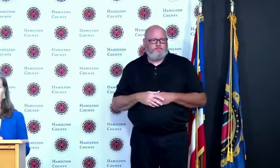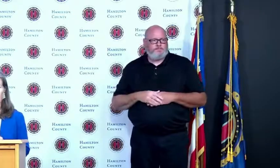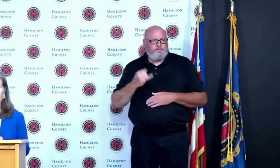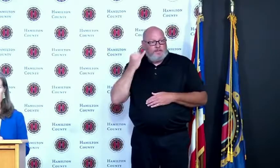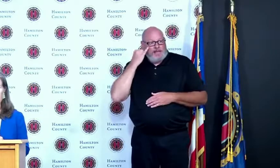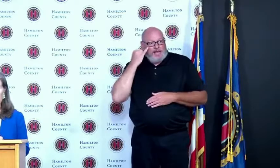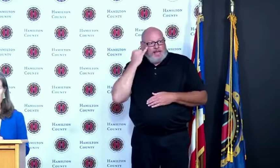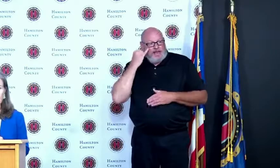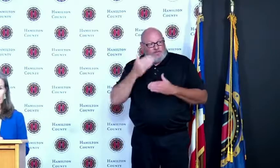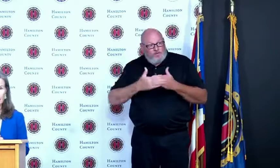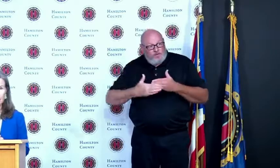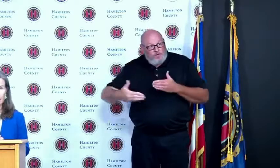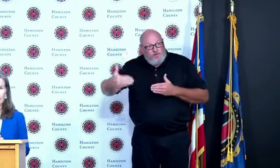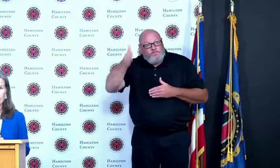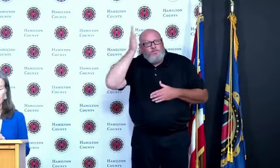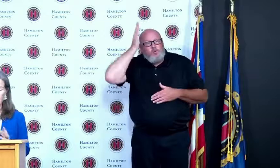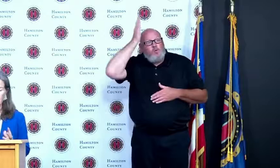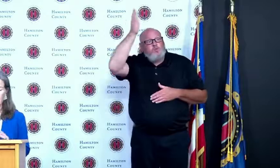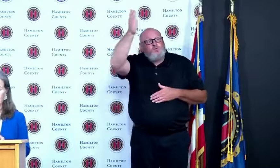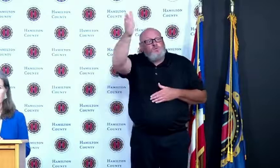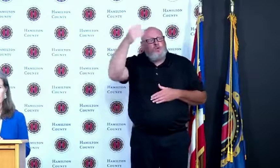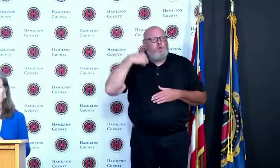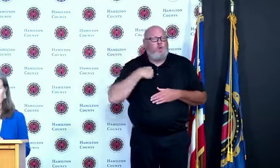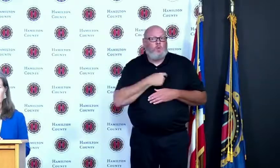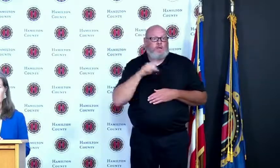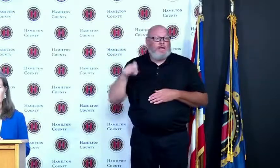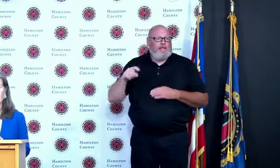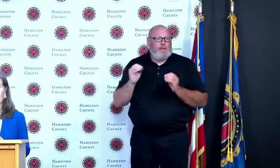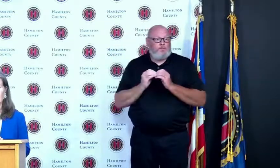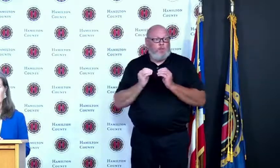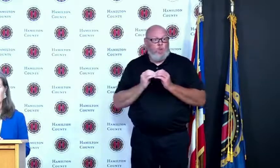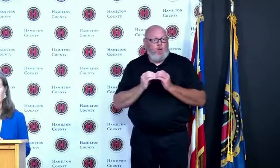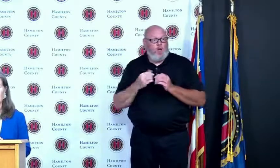you know we did step into that space and I would expect that we'd step into that space again